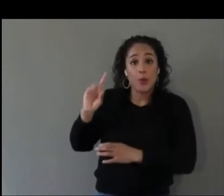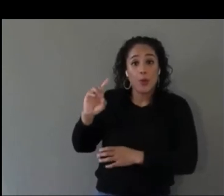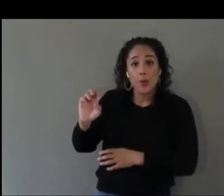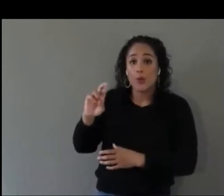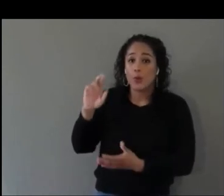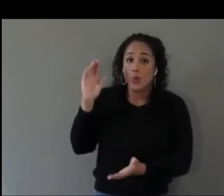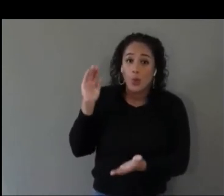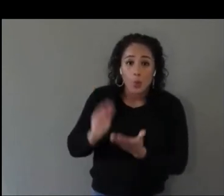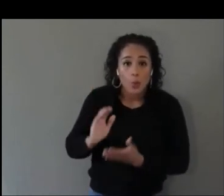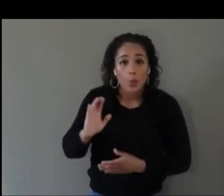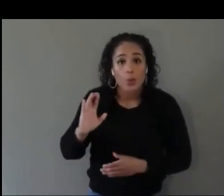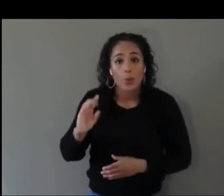You can export webXR from unity.